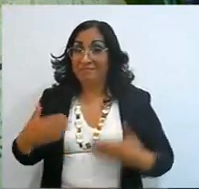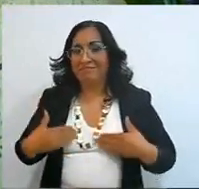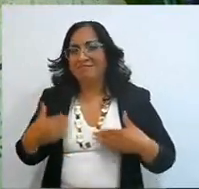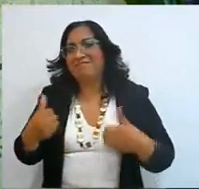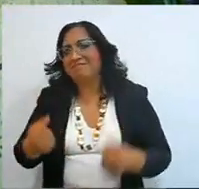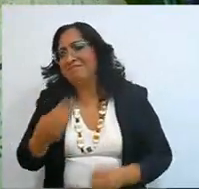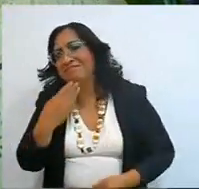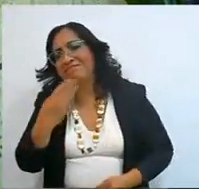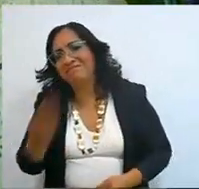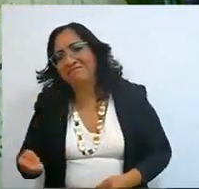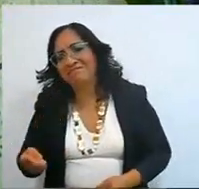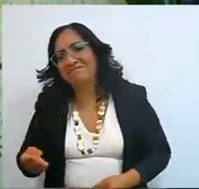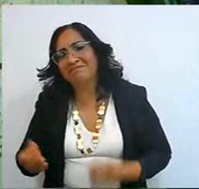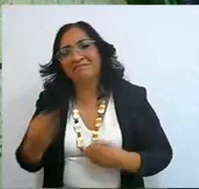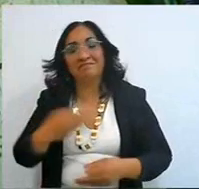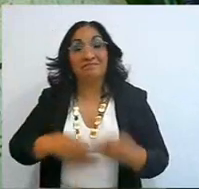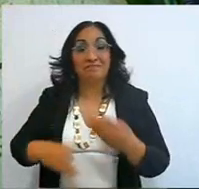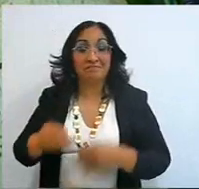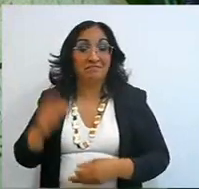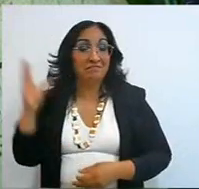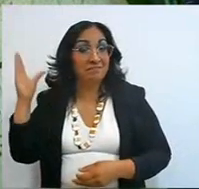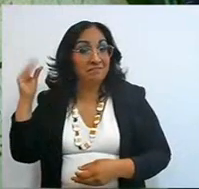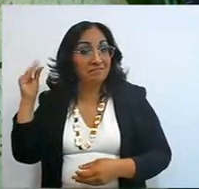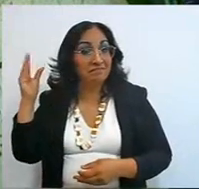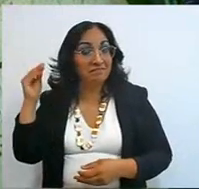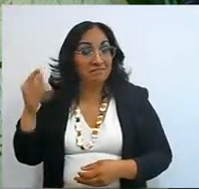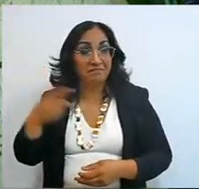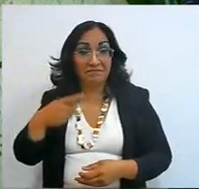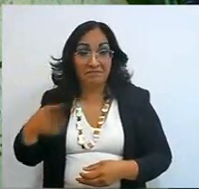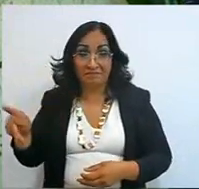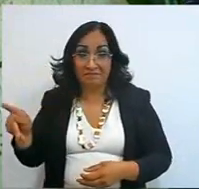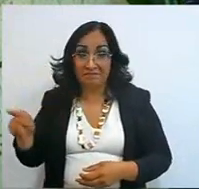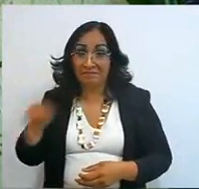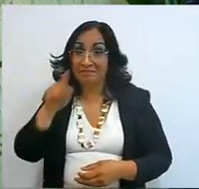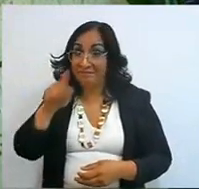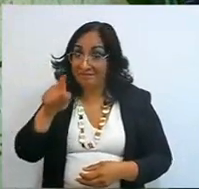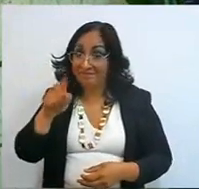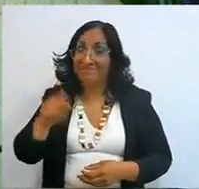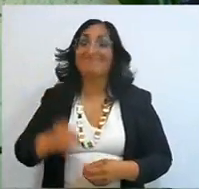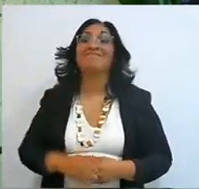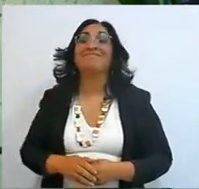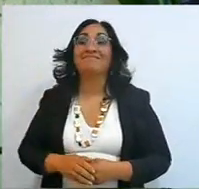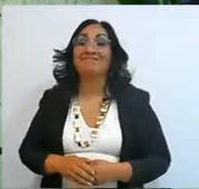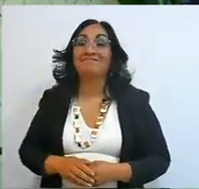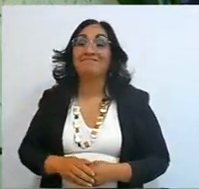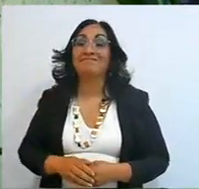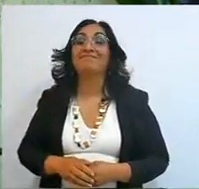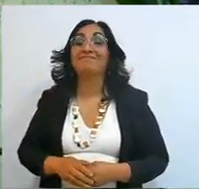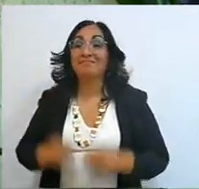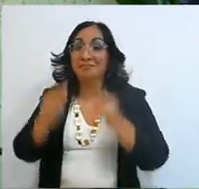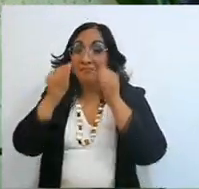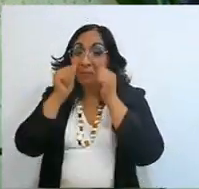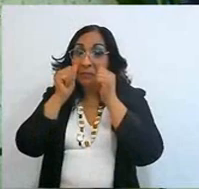everyone was listening, but she was attending,